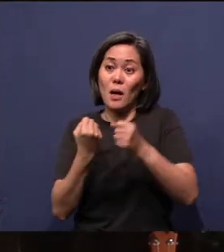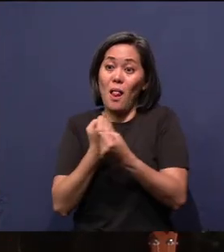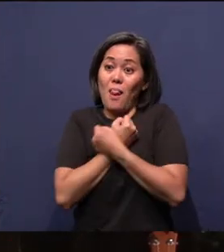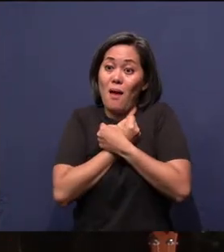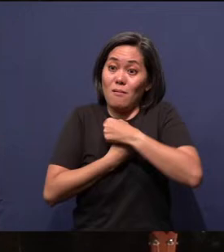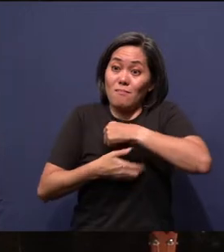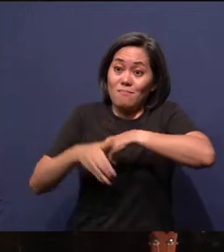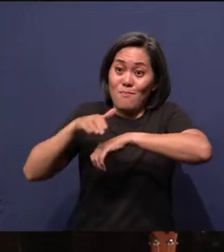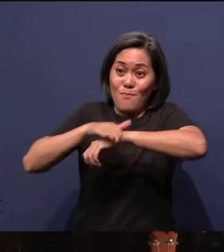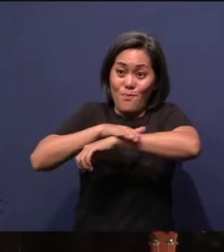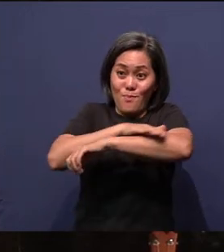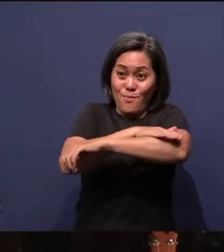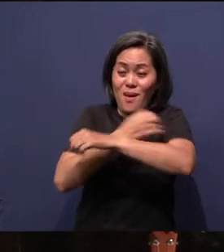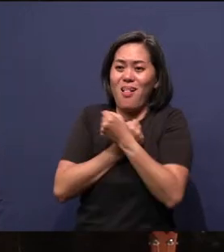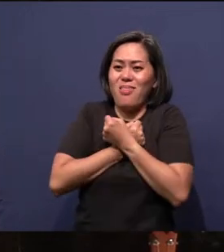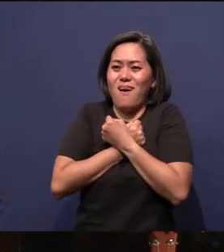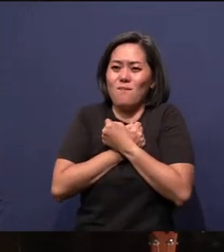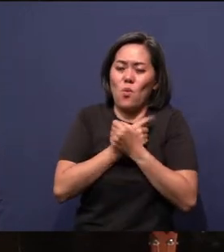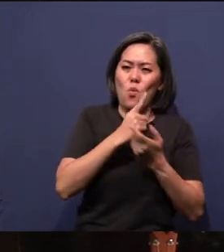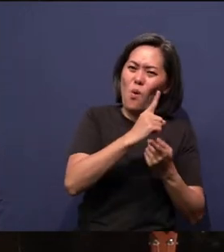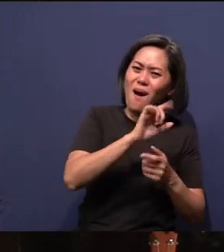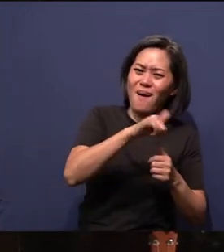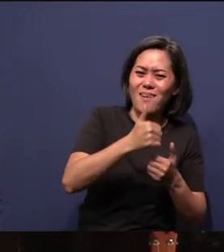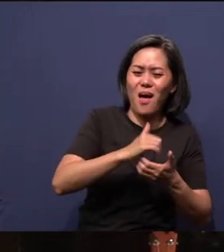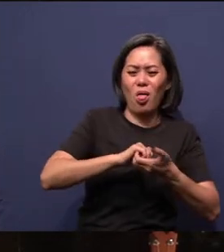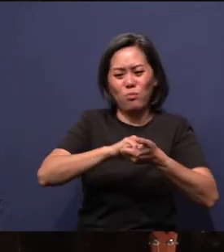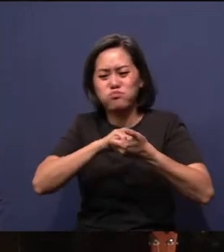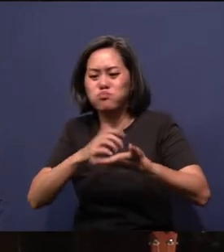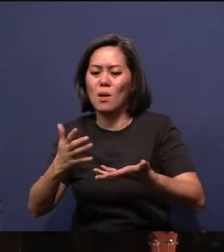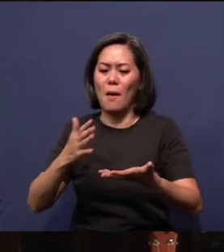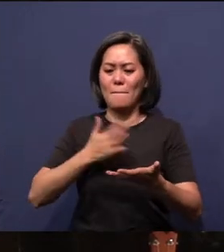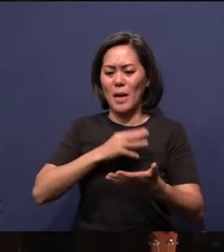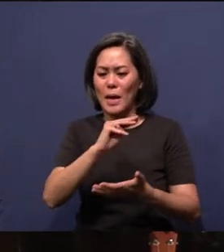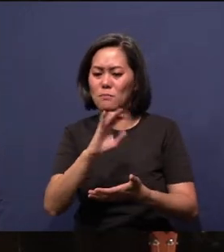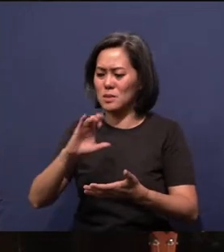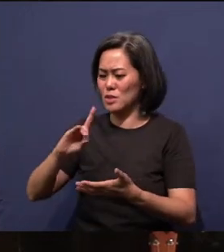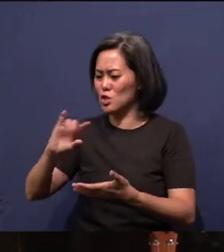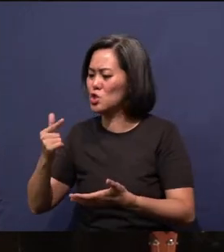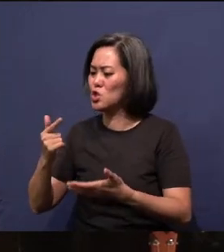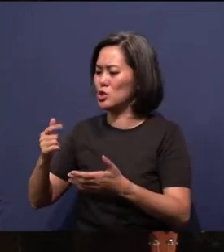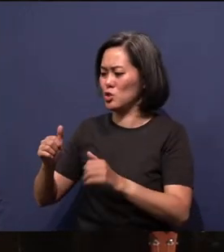with one another, my cell group leaders, my MC, my DG, with my children, with the